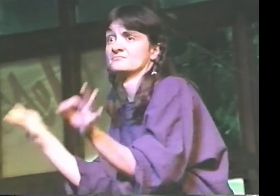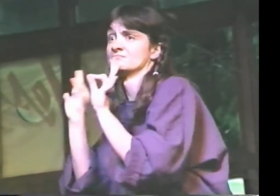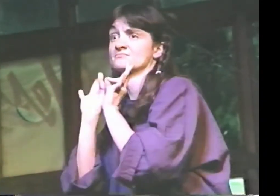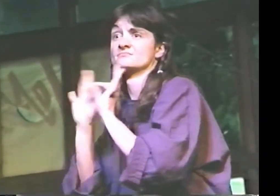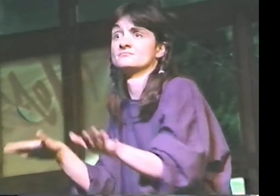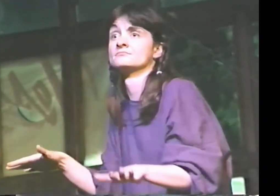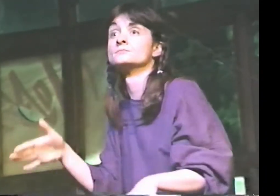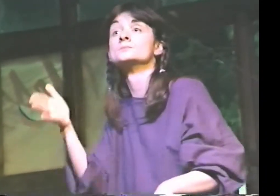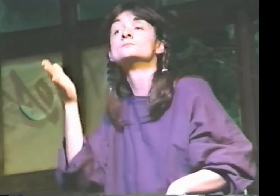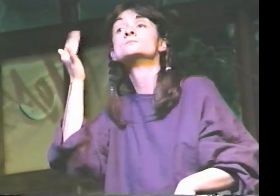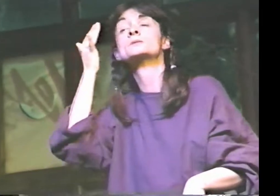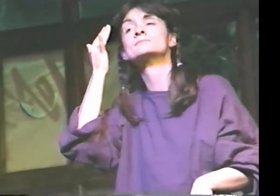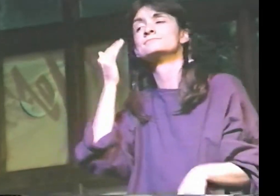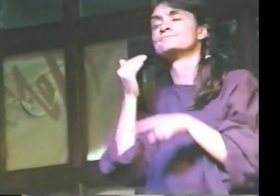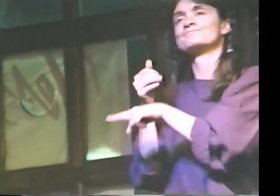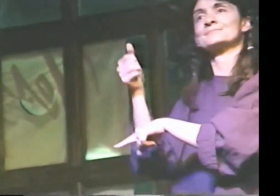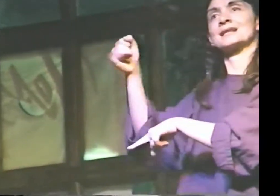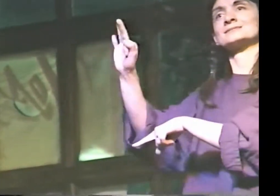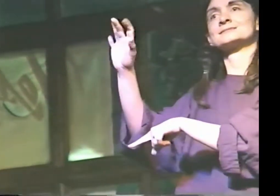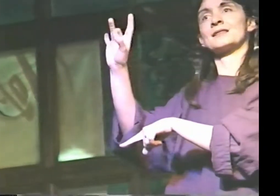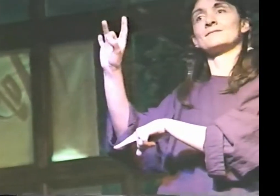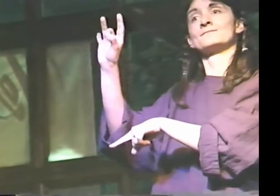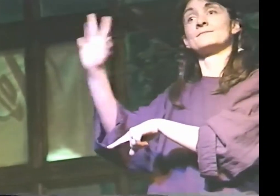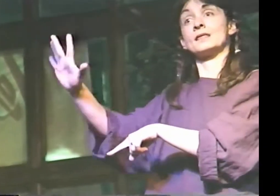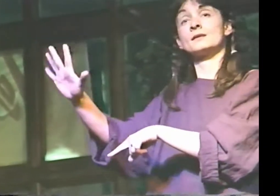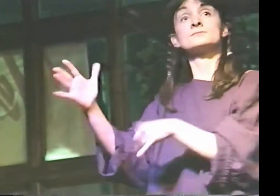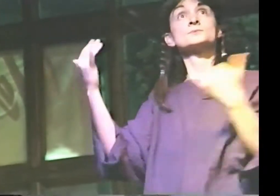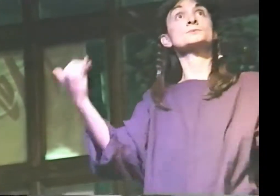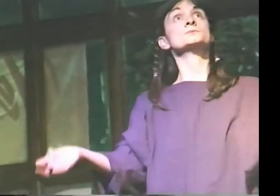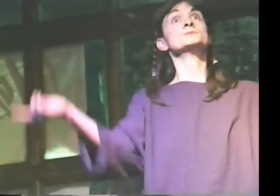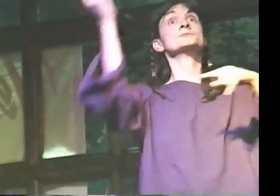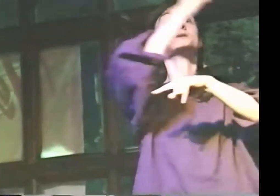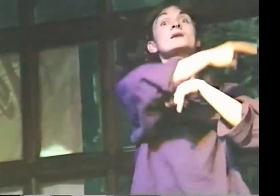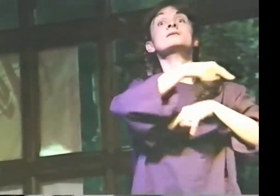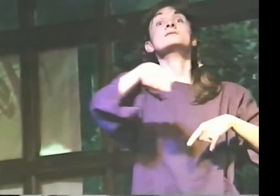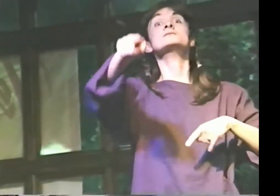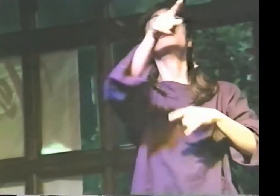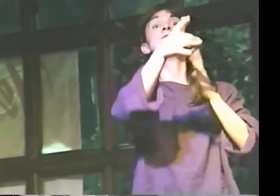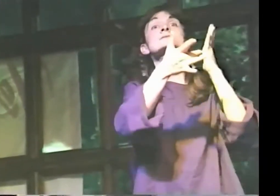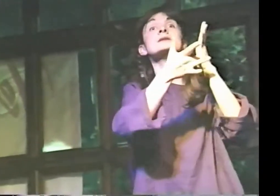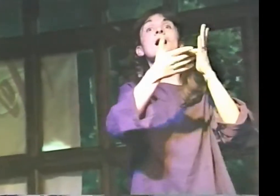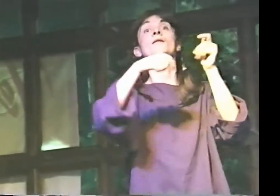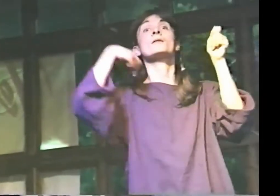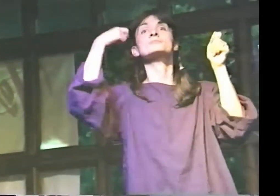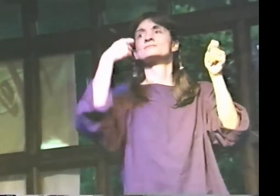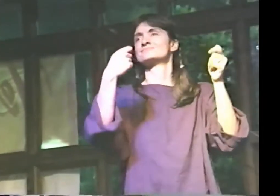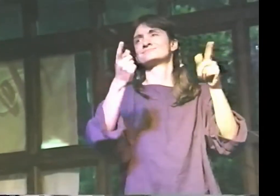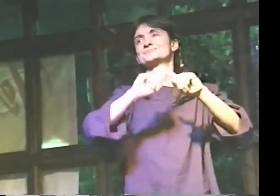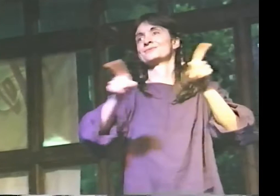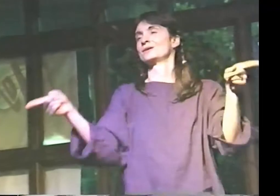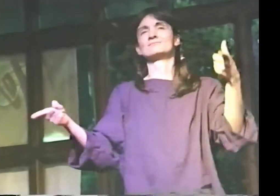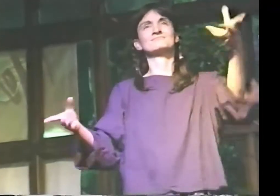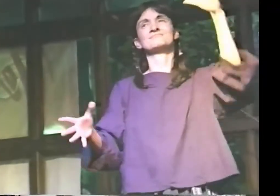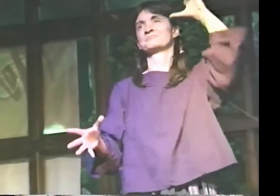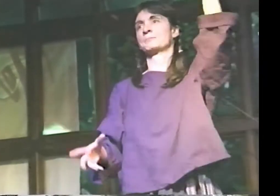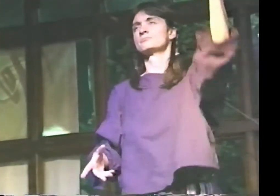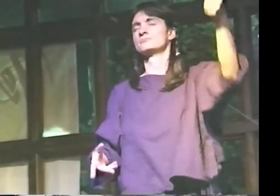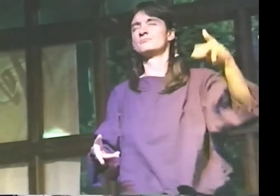WELL, LET ME TELL YOU, IT WAS A COMPLETELY WORTHLESS VENTURE, BECAUSE THE MAGAZINE WAS FROM 1985, AND NOW THE TECHNOLOGY FOR CAMERAS IS